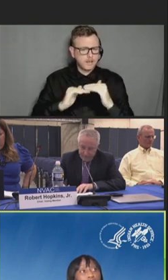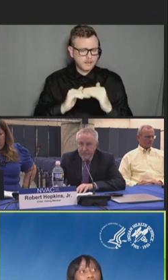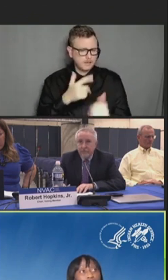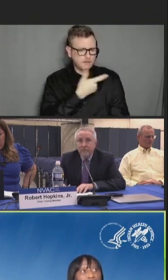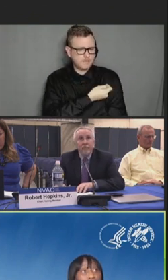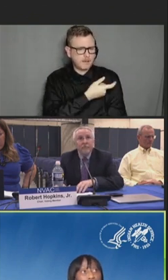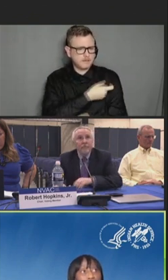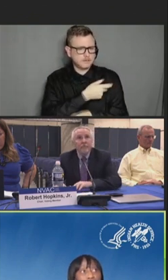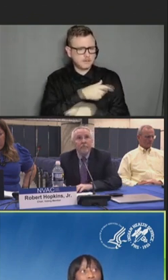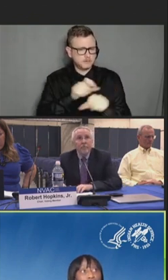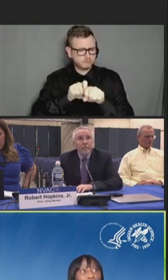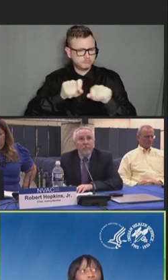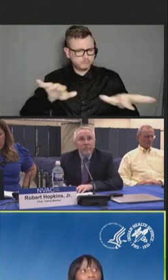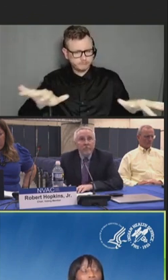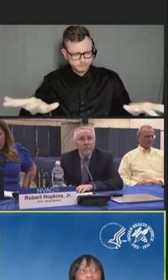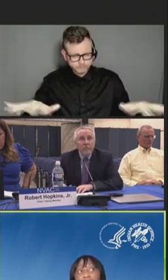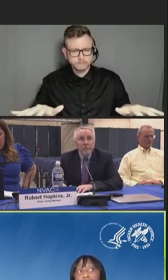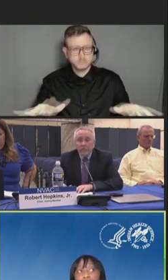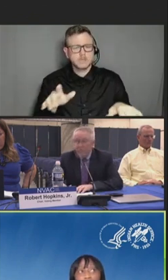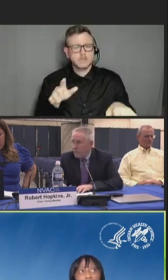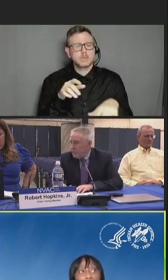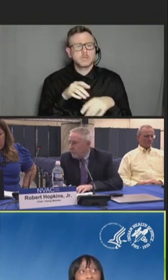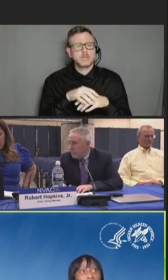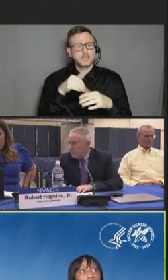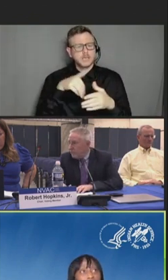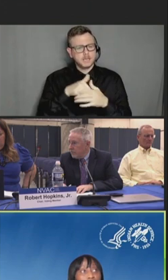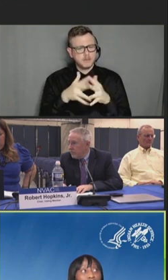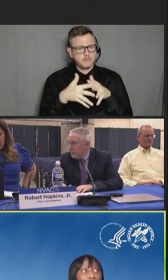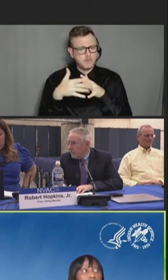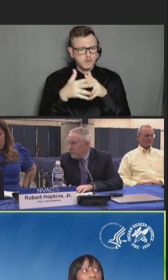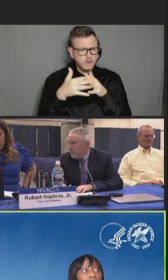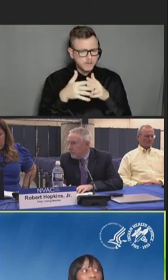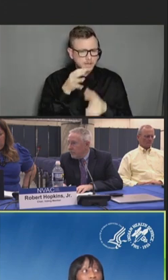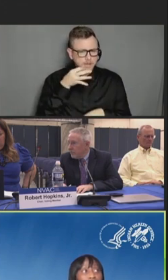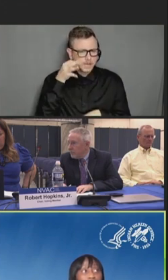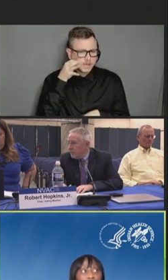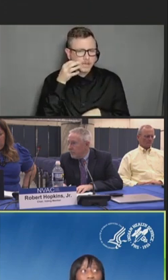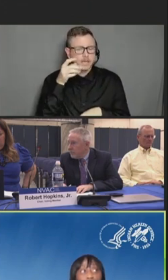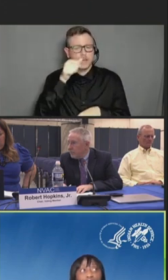and administration for American Indian and Alaska Native tribal communities that are